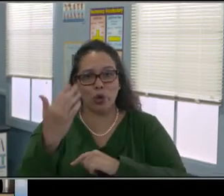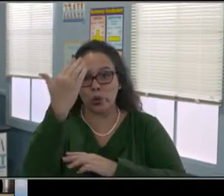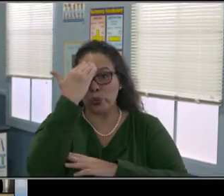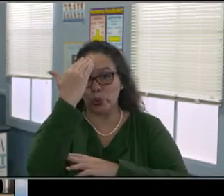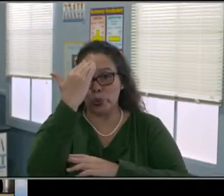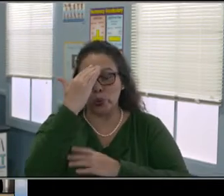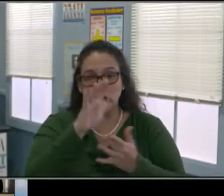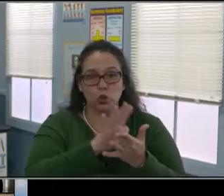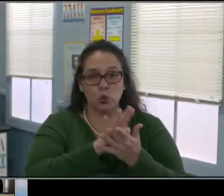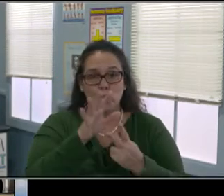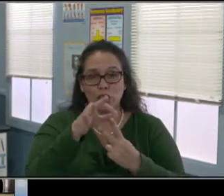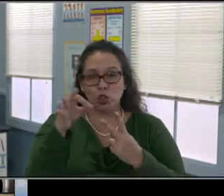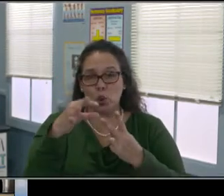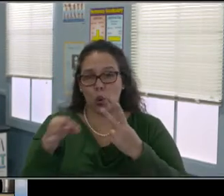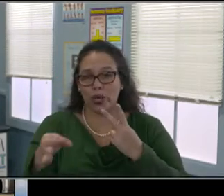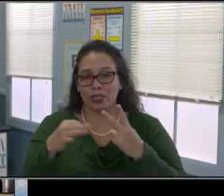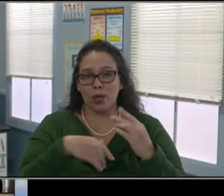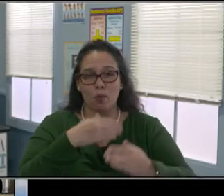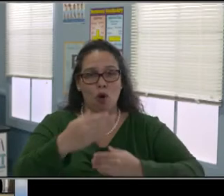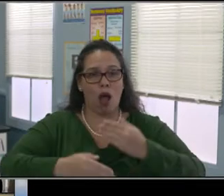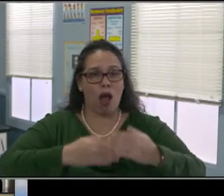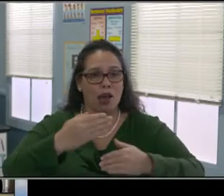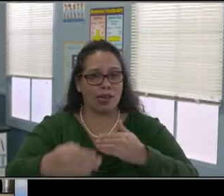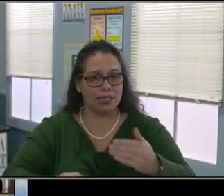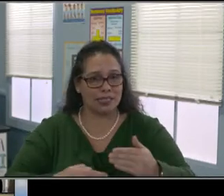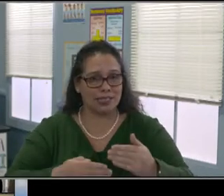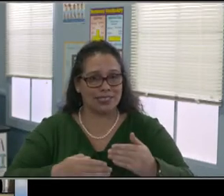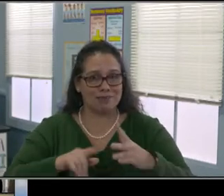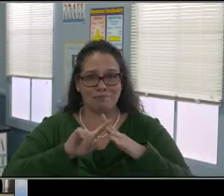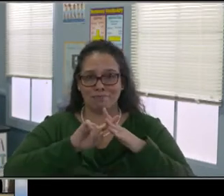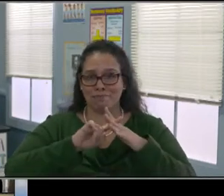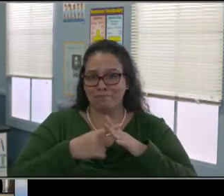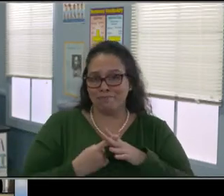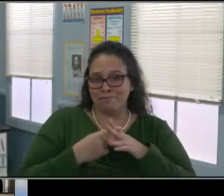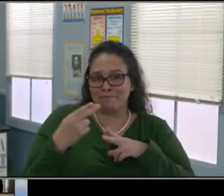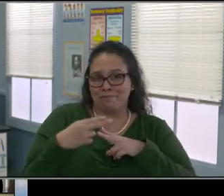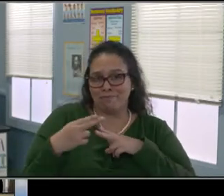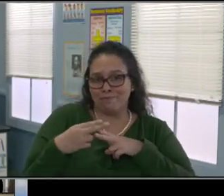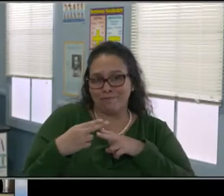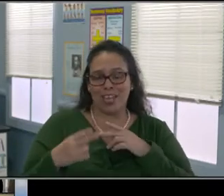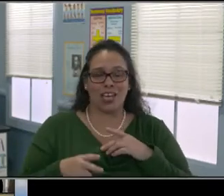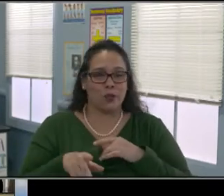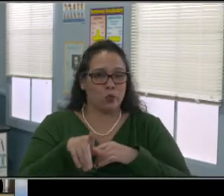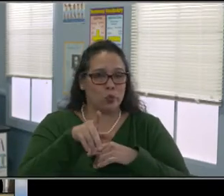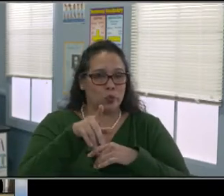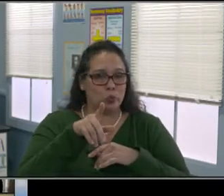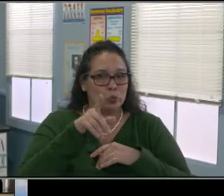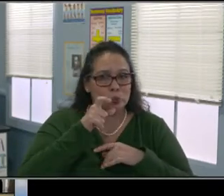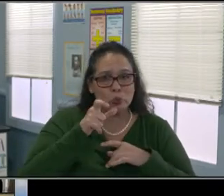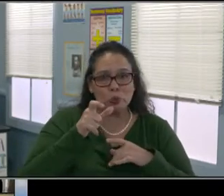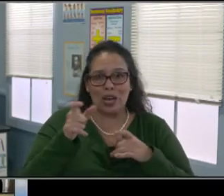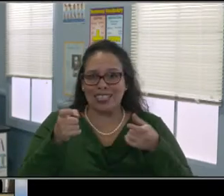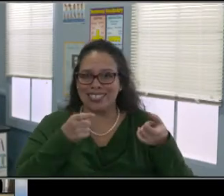for parents to go to visit and to talk about the programs at each school to learn about the pathways,